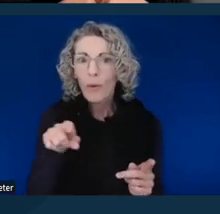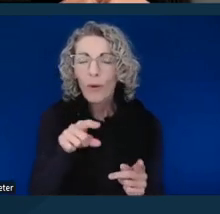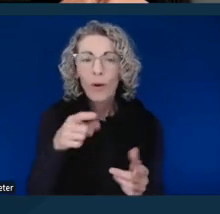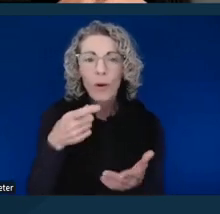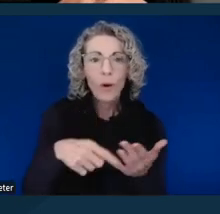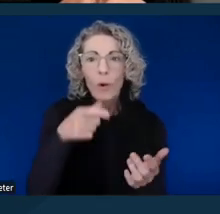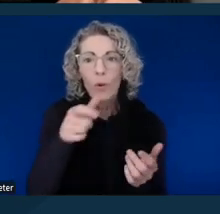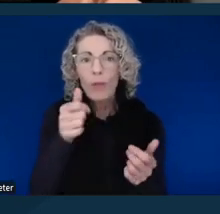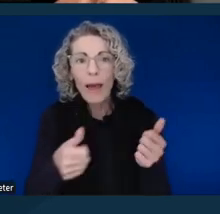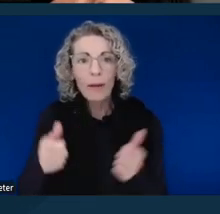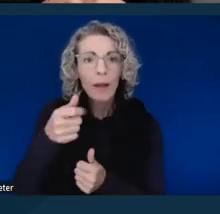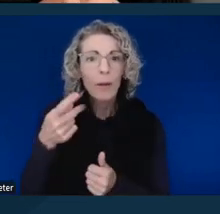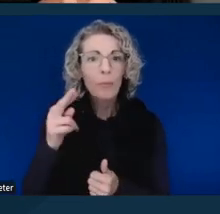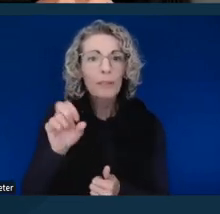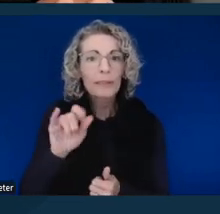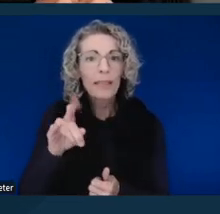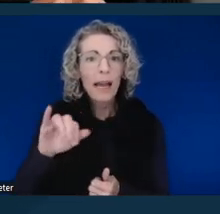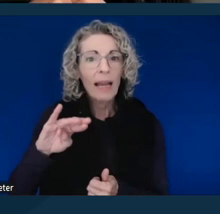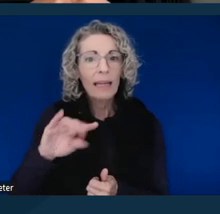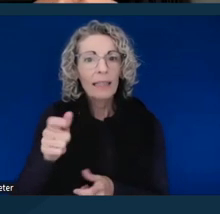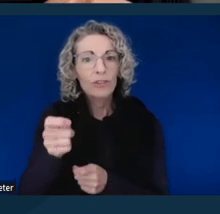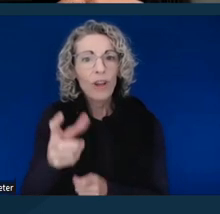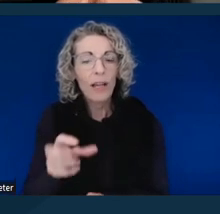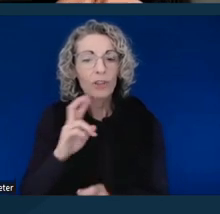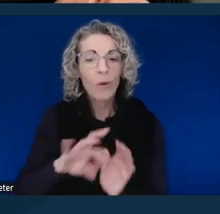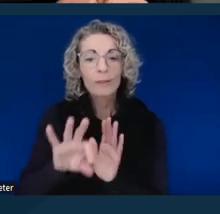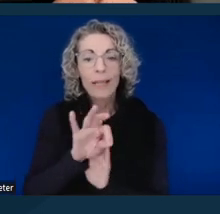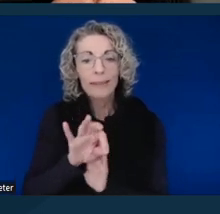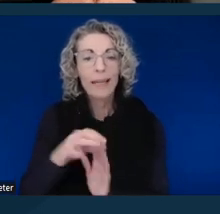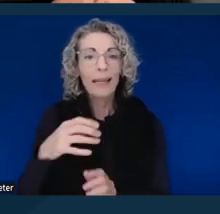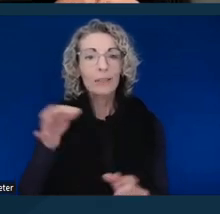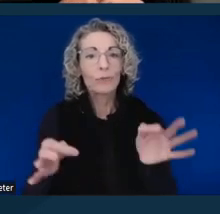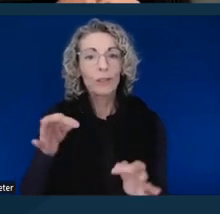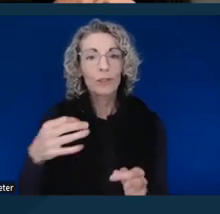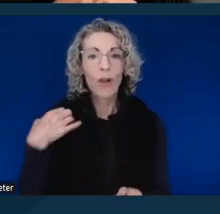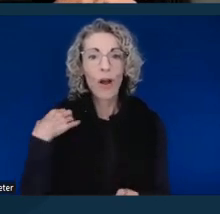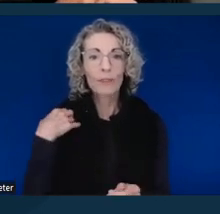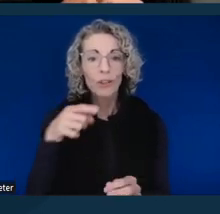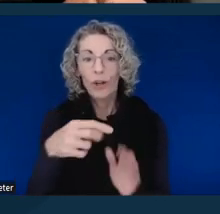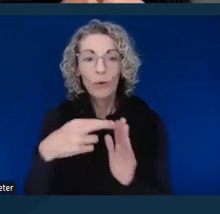or the designated judicial officer is. The rule does not help you figure that out.